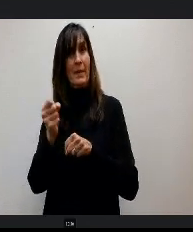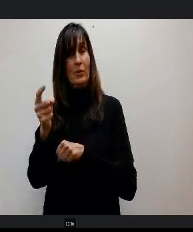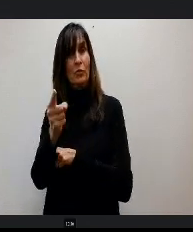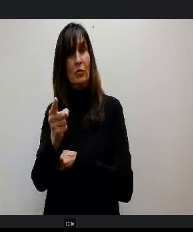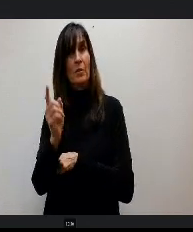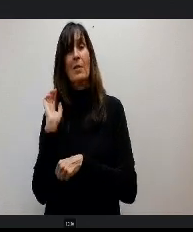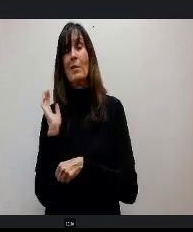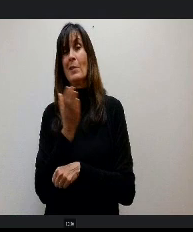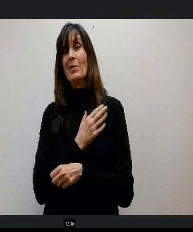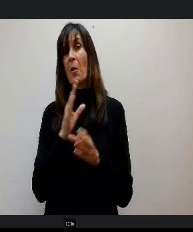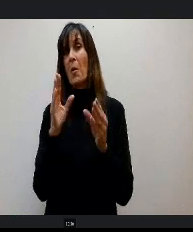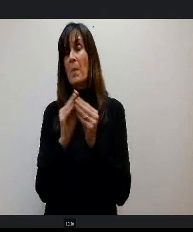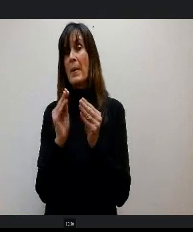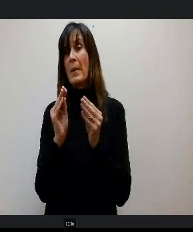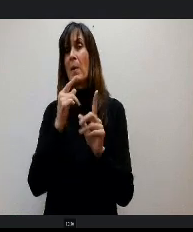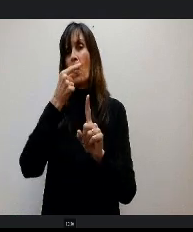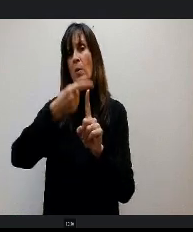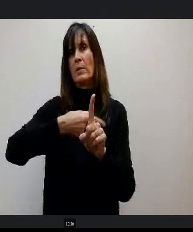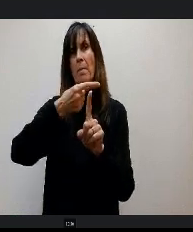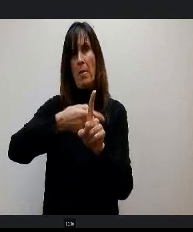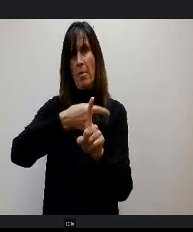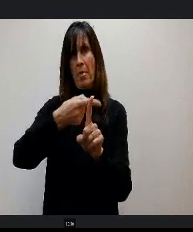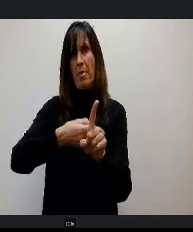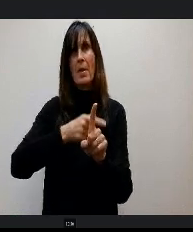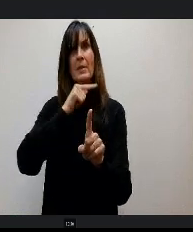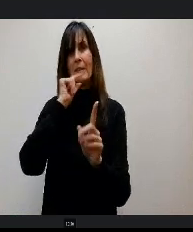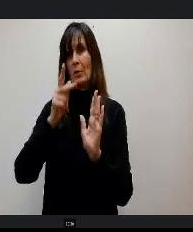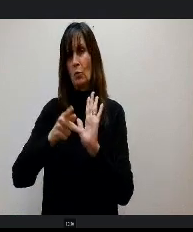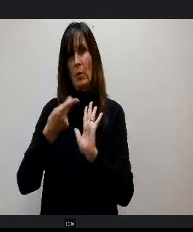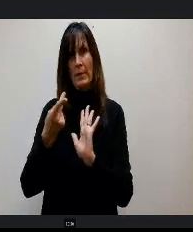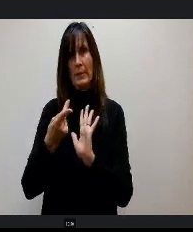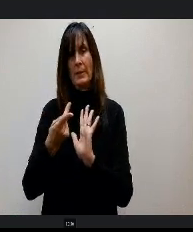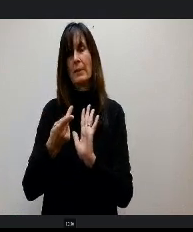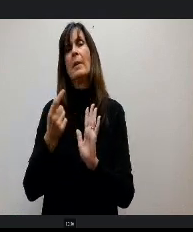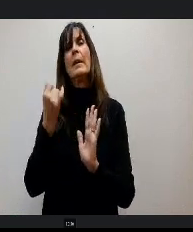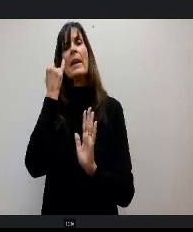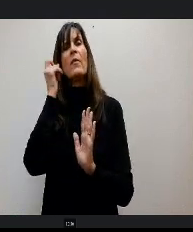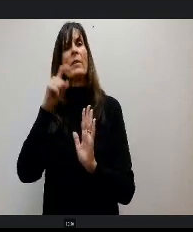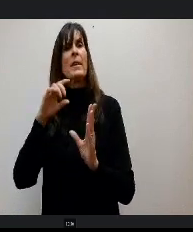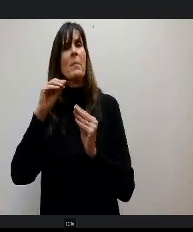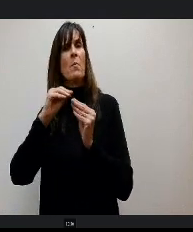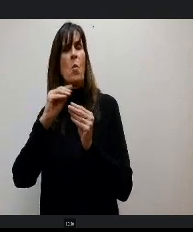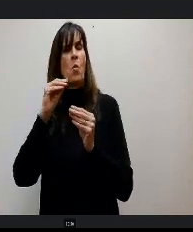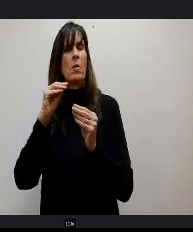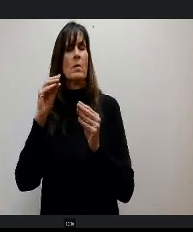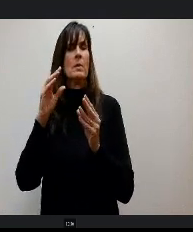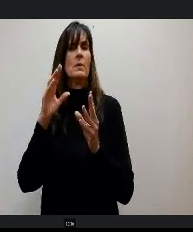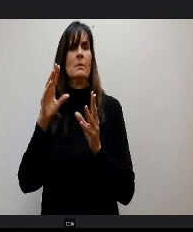to be held once per month with additional meetings as needed. We look forward to freeing up